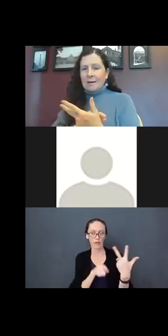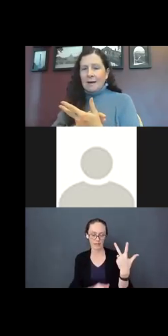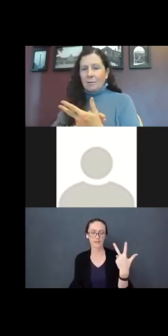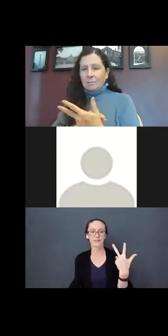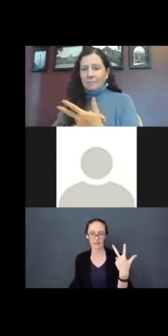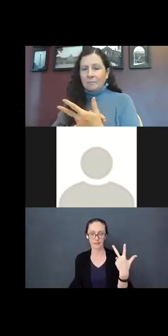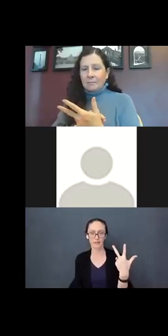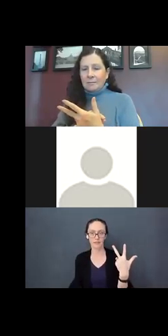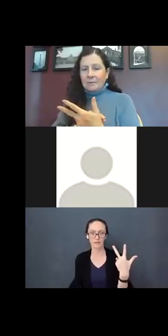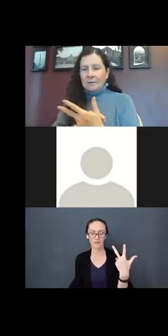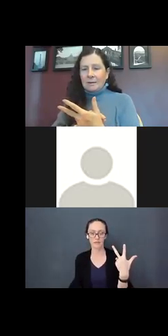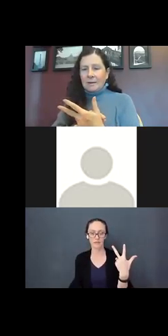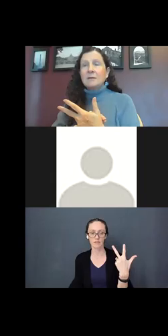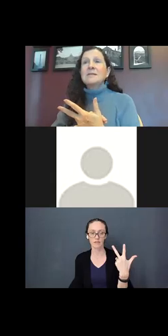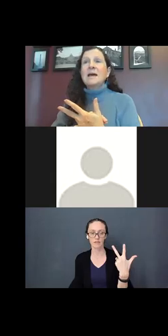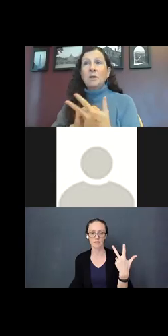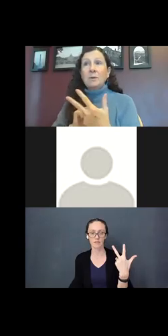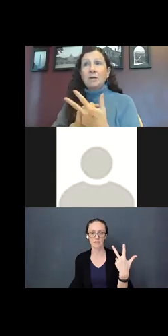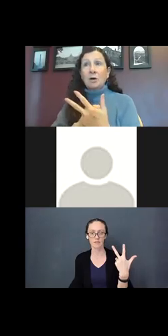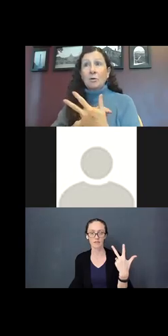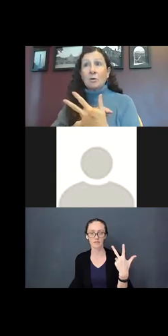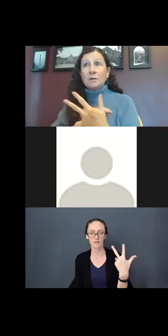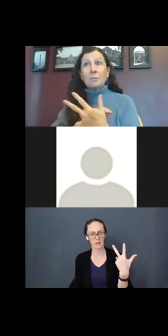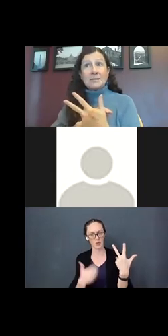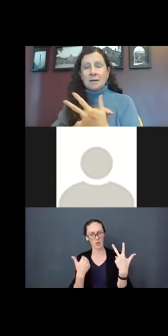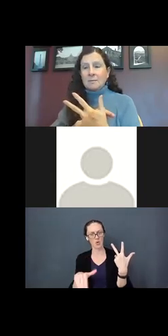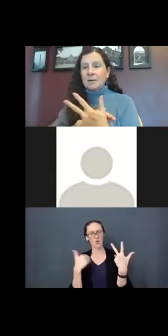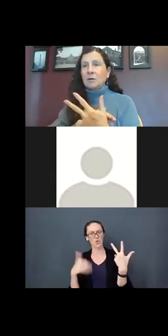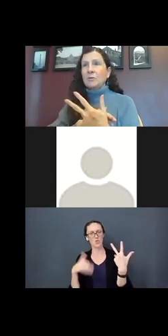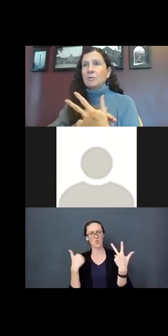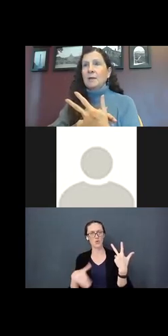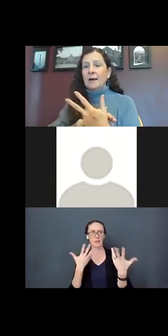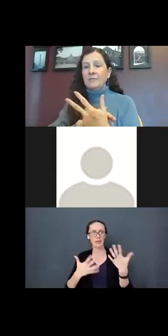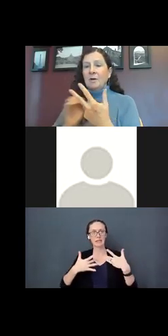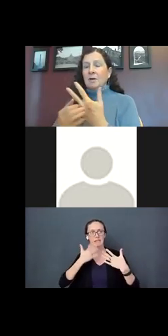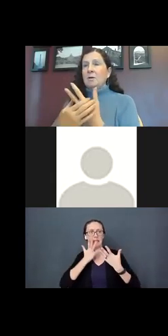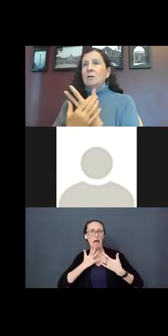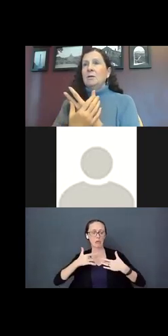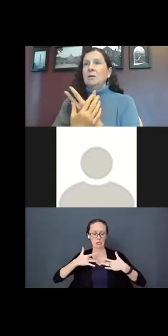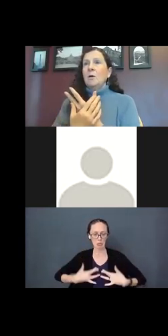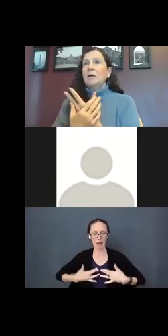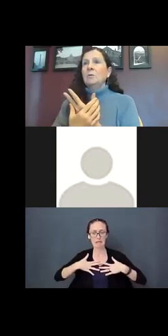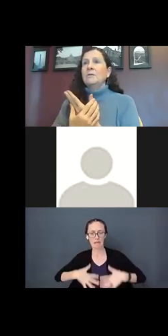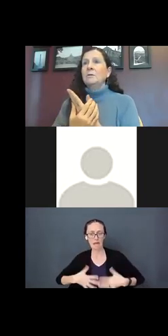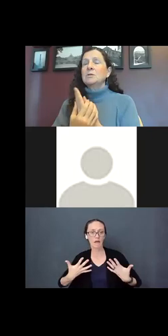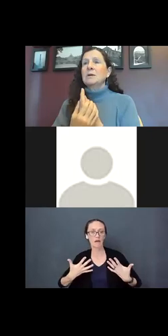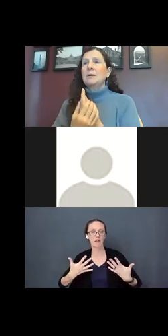Now how sad or depressing would it be to go through life knowing only those three emotions,